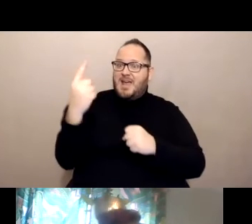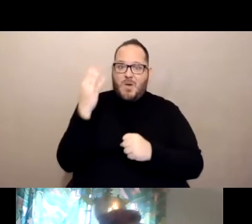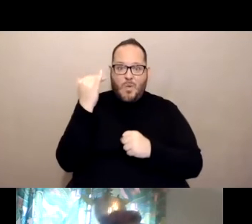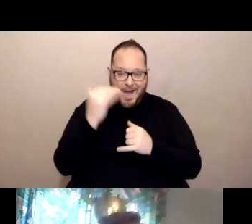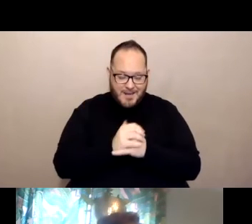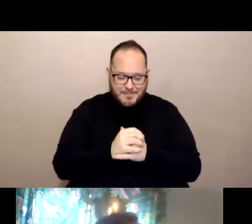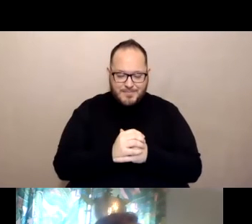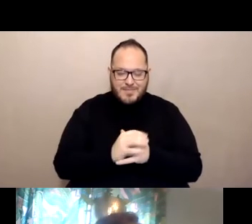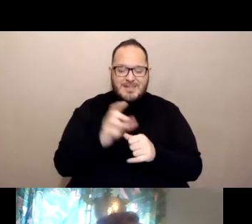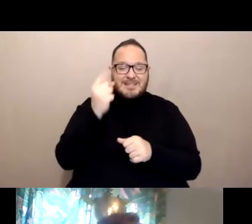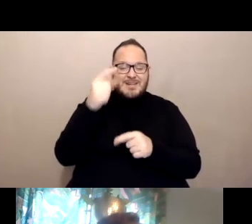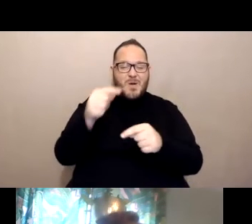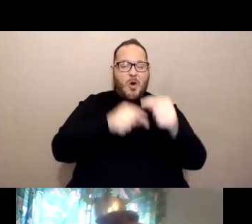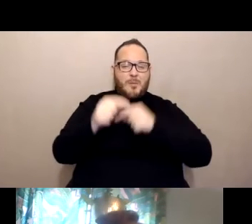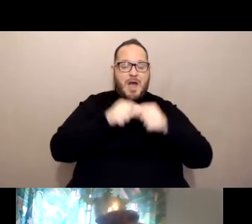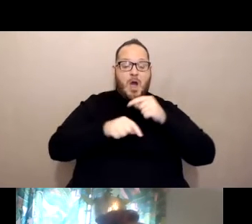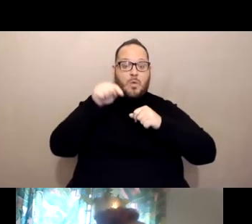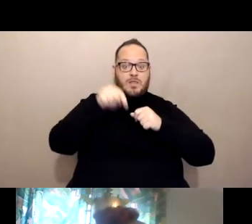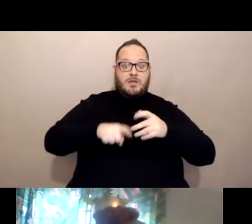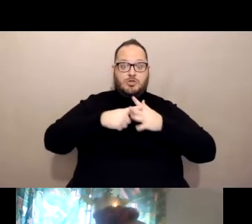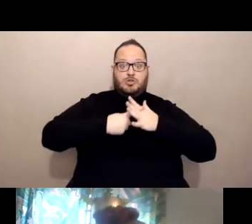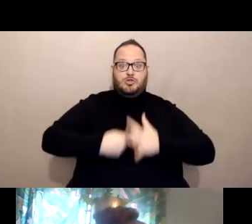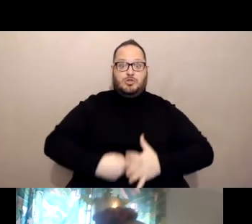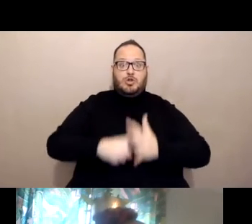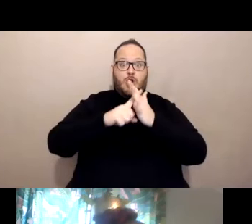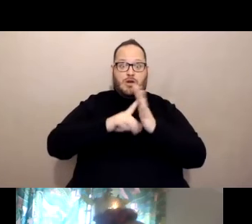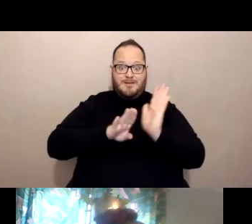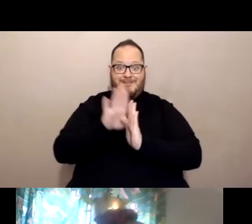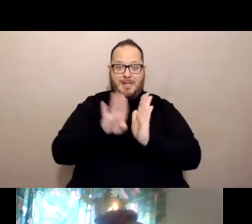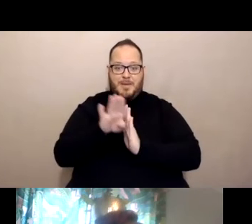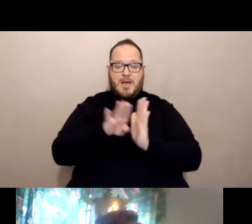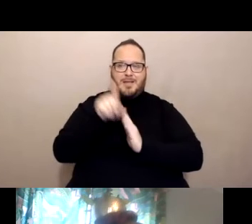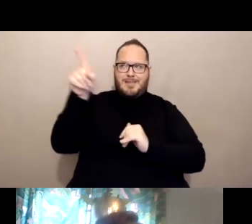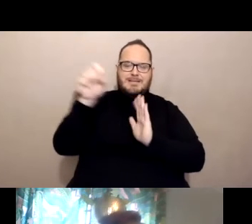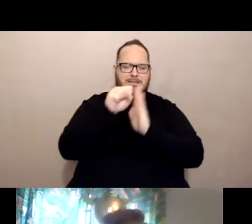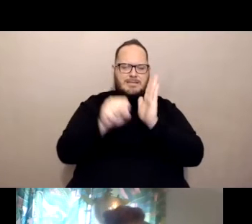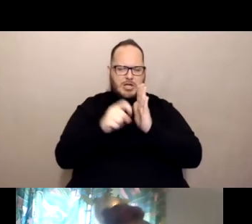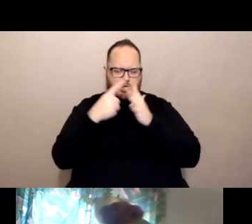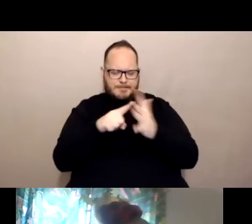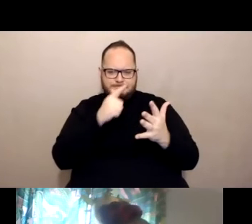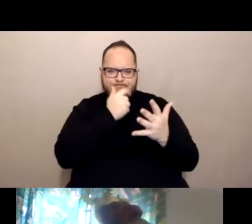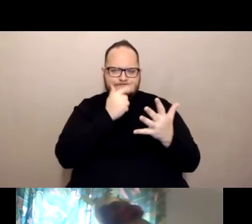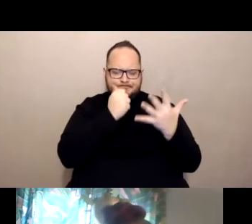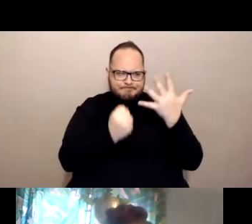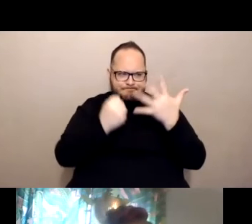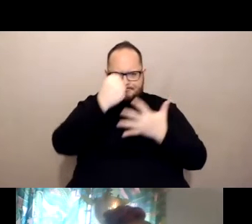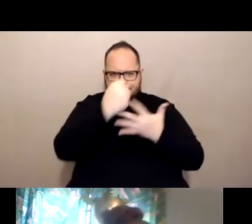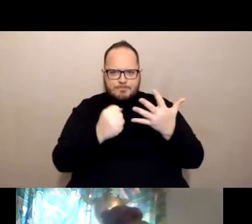they started prioritizing who should get the vaccine but an important group of people, the one that we service